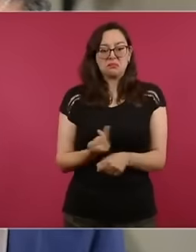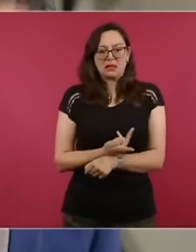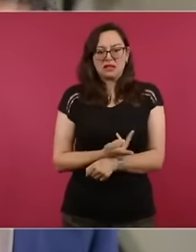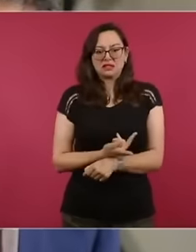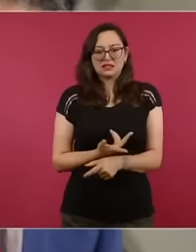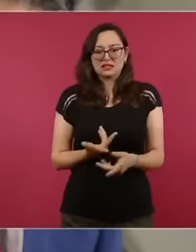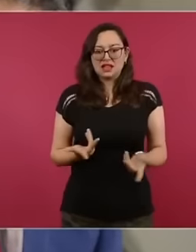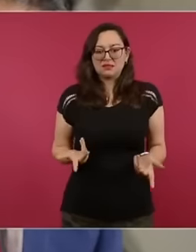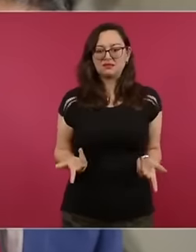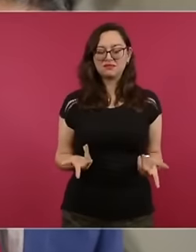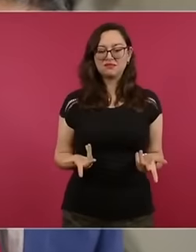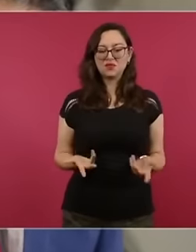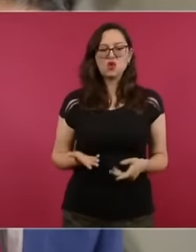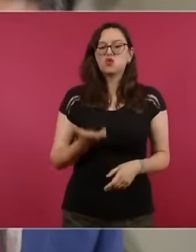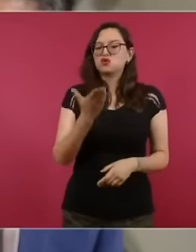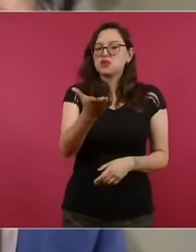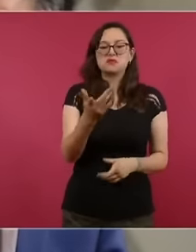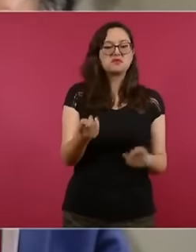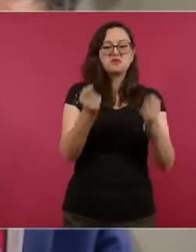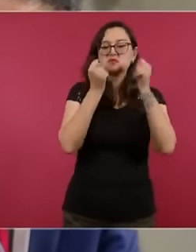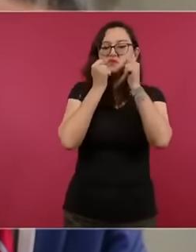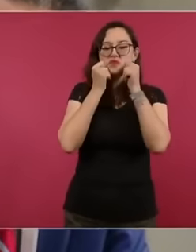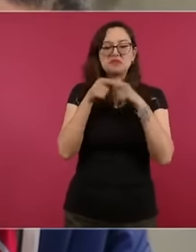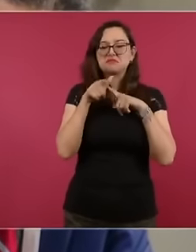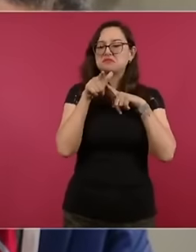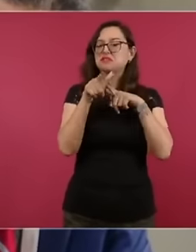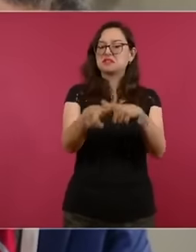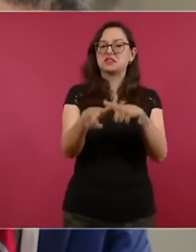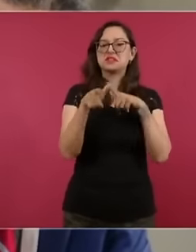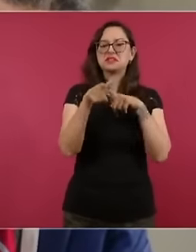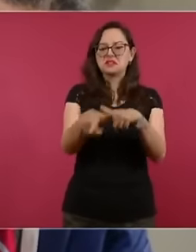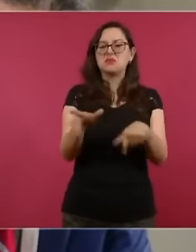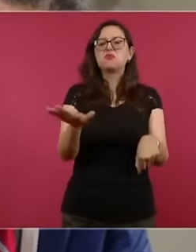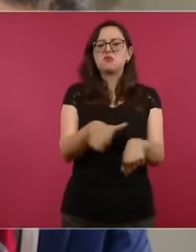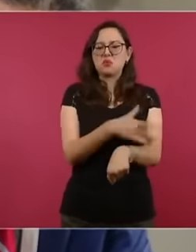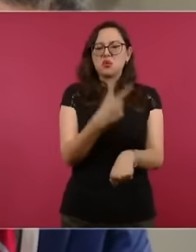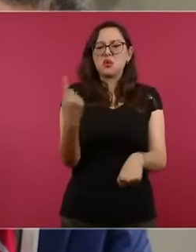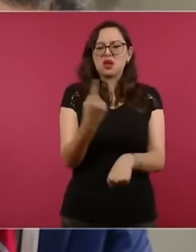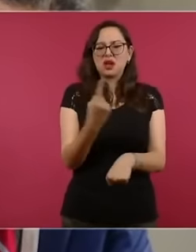your party, you still continue doing it Why do you do it? If it could be me, I wouldn't